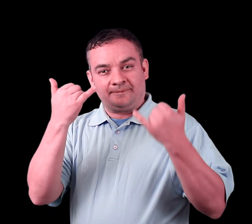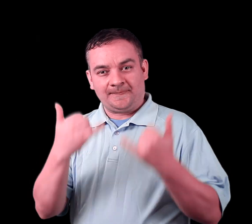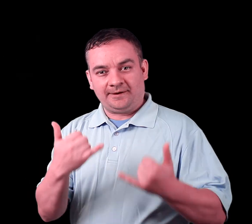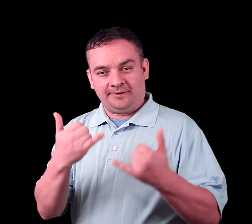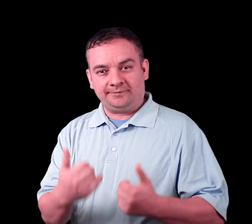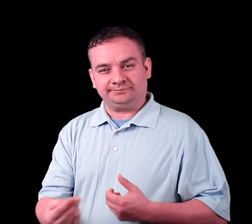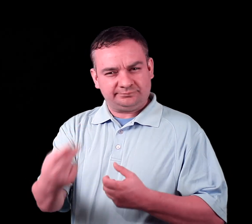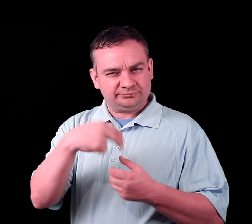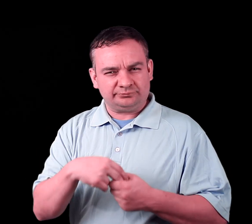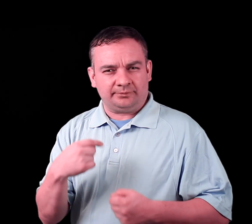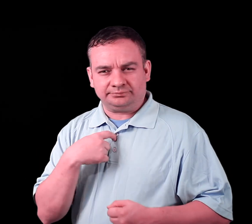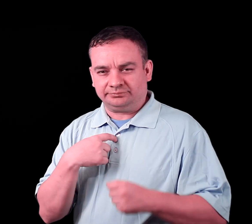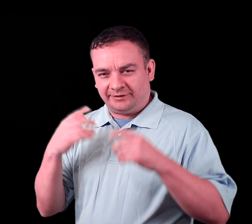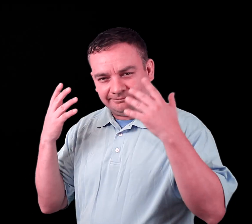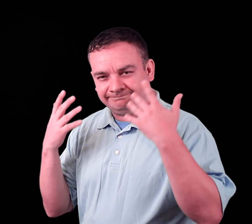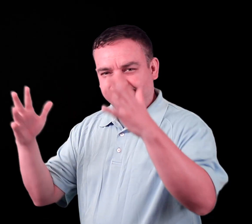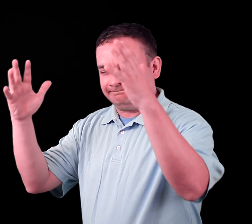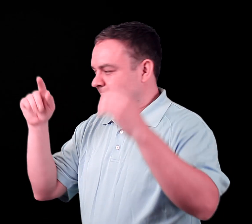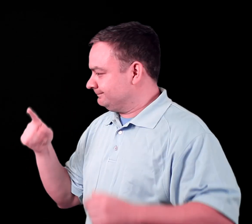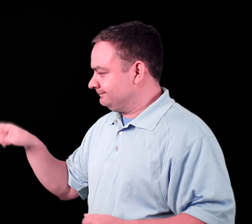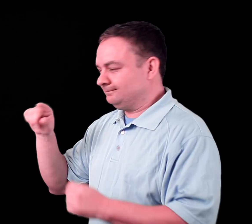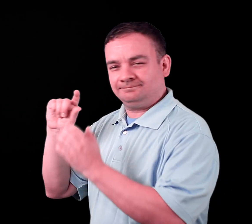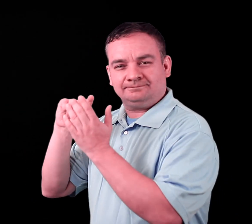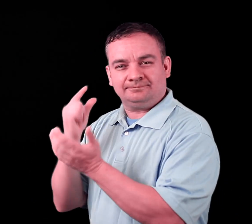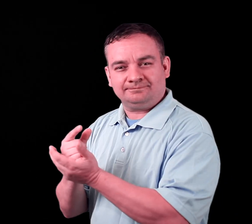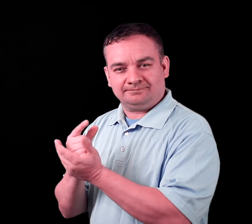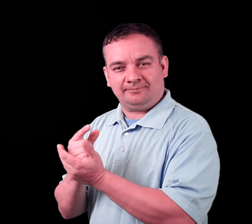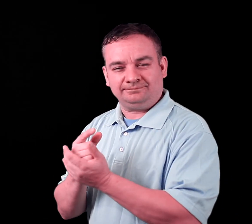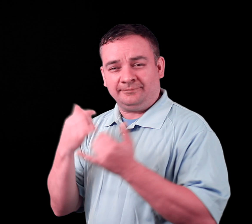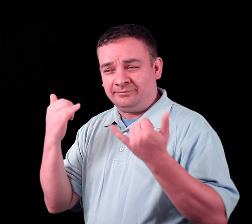Now, please join me cheering Those graduates